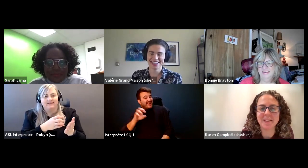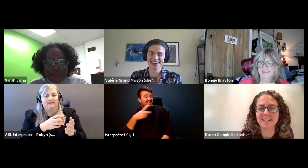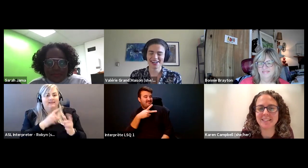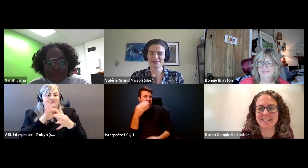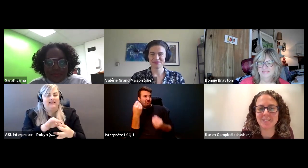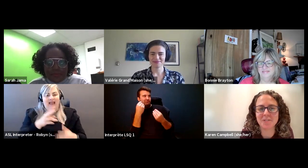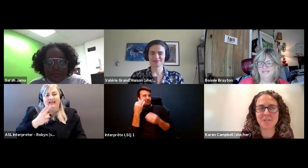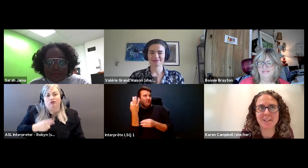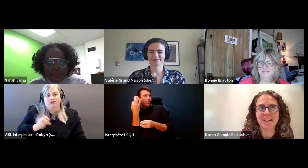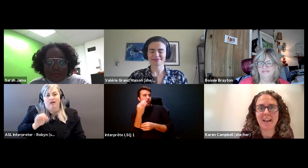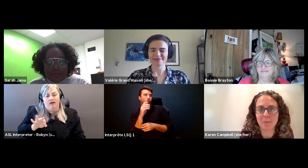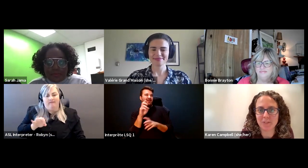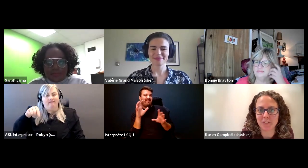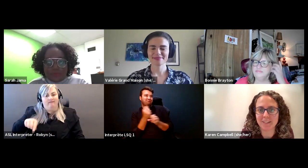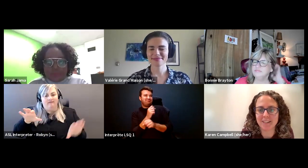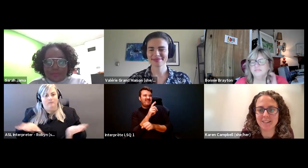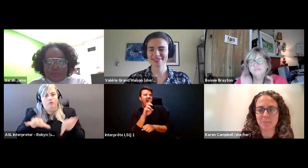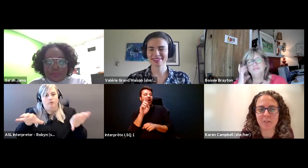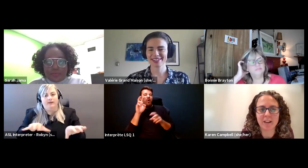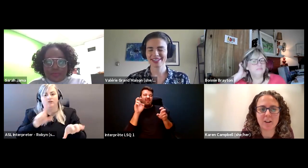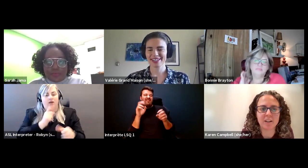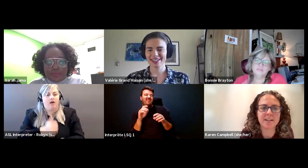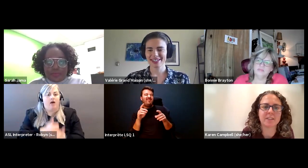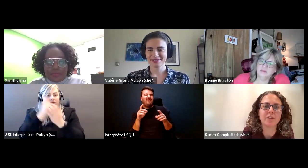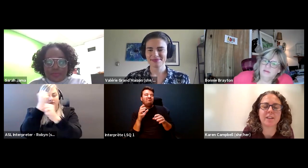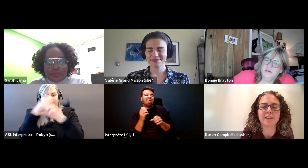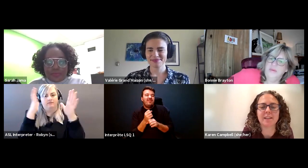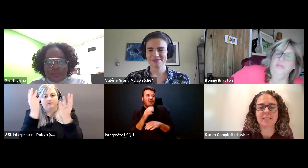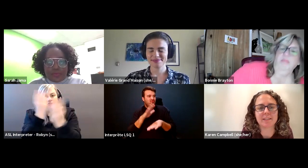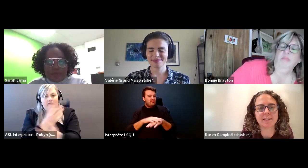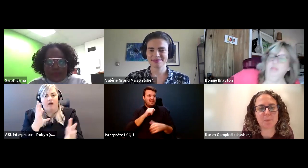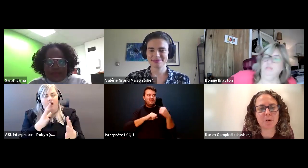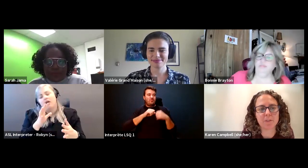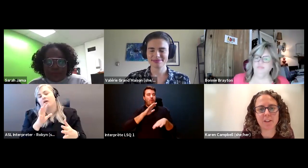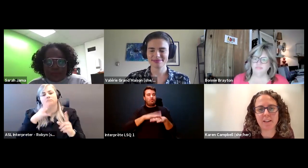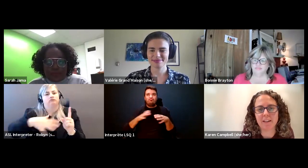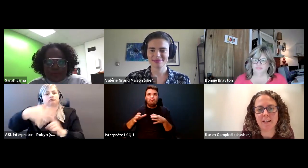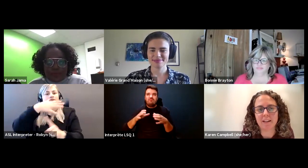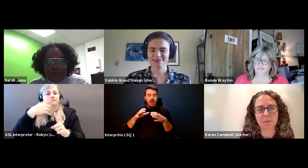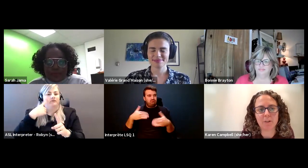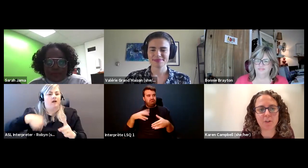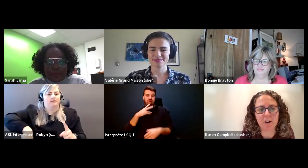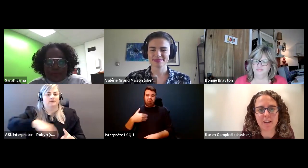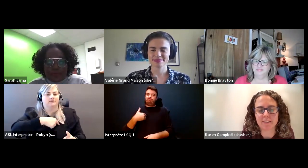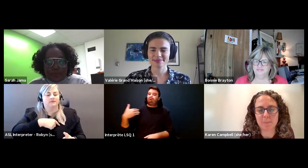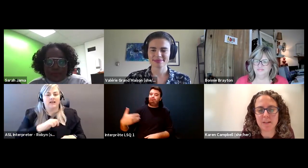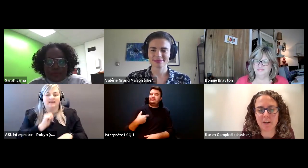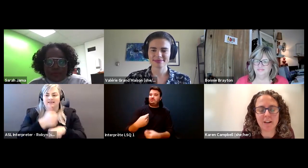Karen Campbell (she/her): is so helpful in providing context for us and it sets us up perfectly as well for our next speaker.